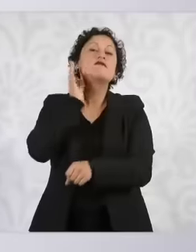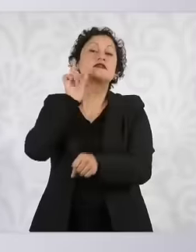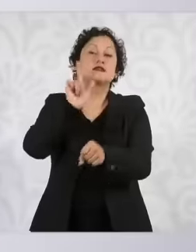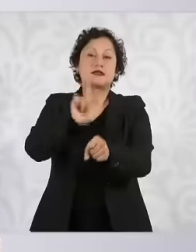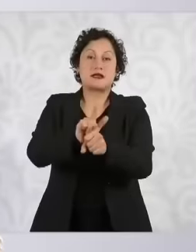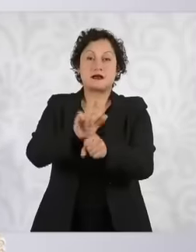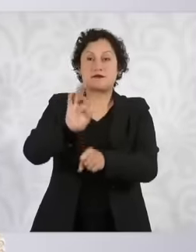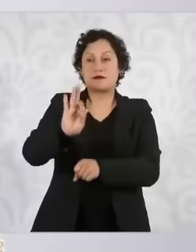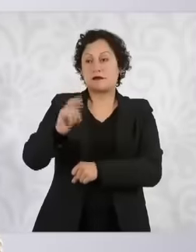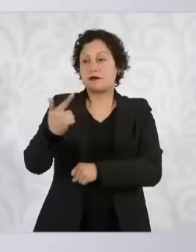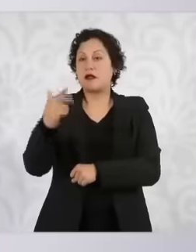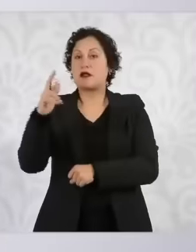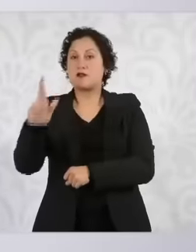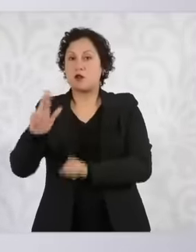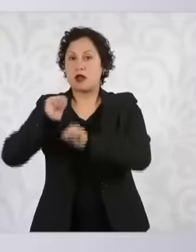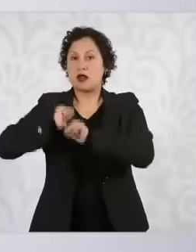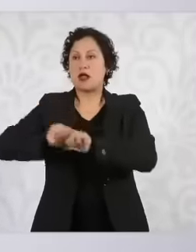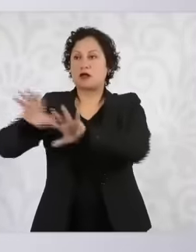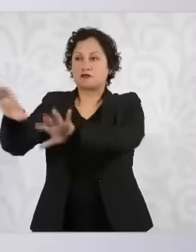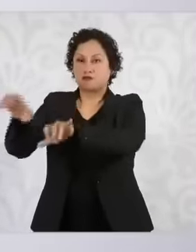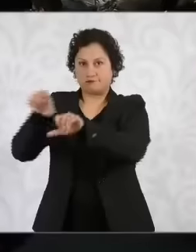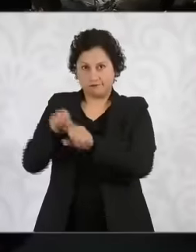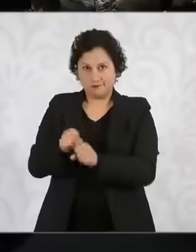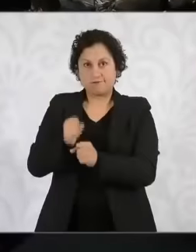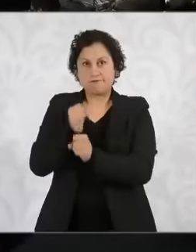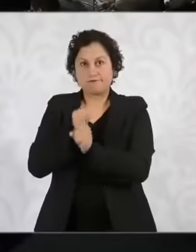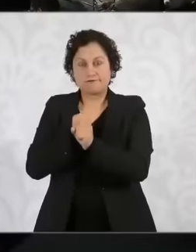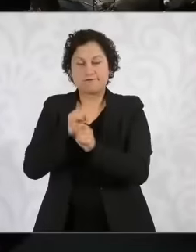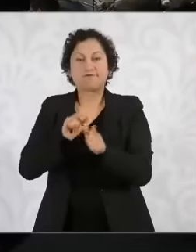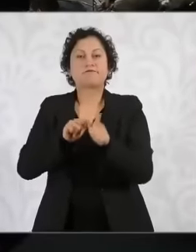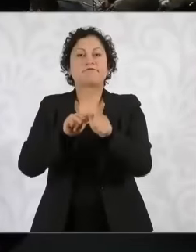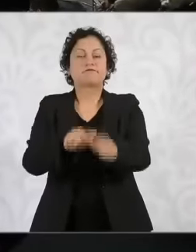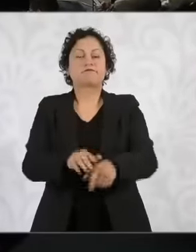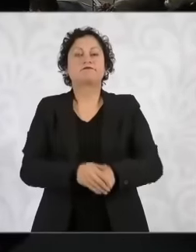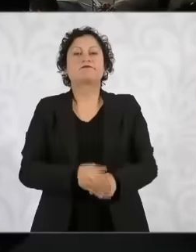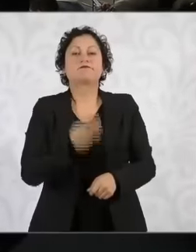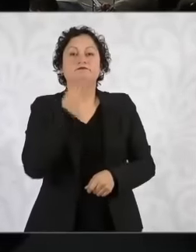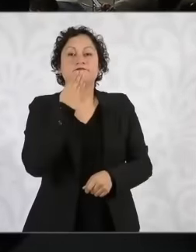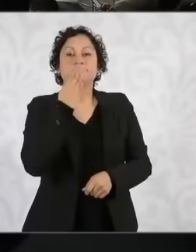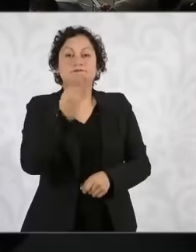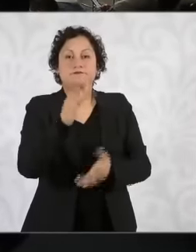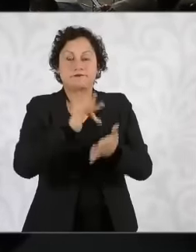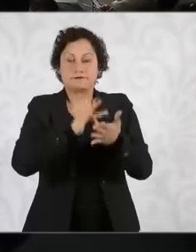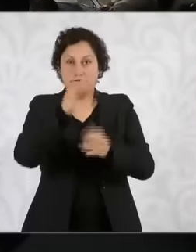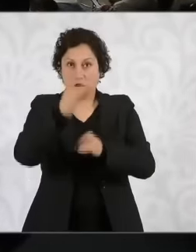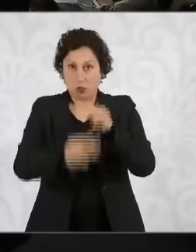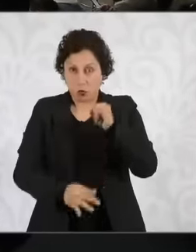the republic very well and finally Taking advantage of the fact that I can ask you yesterday there was a meeting with